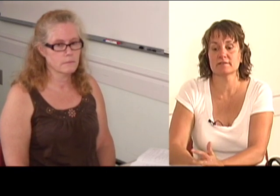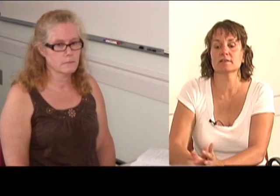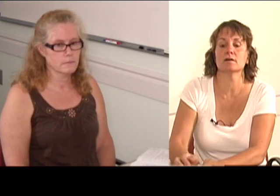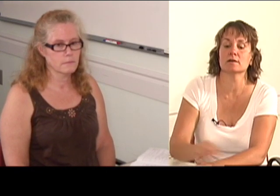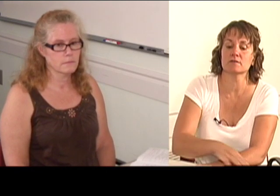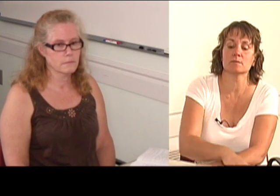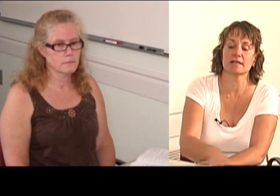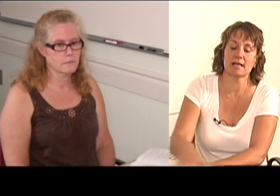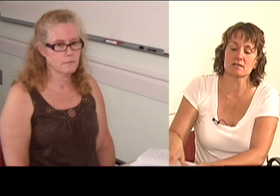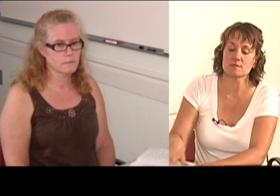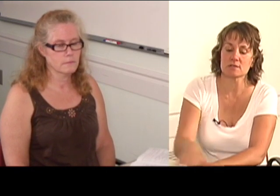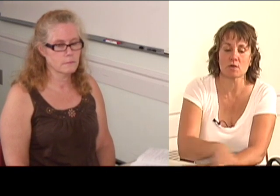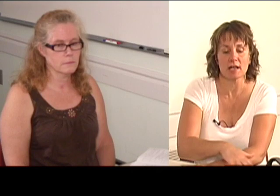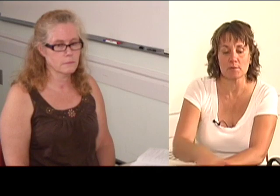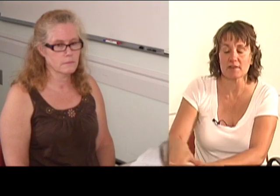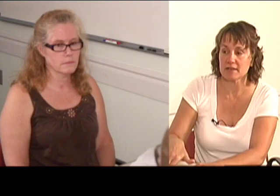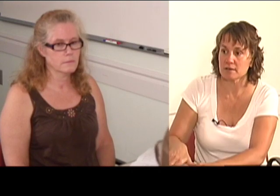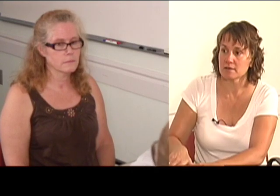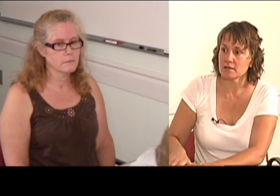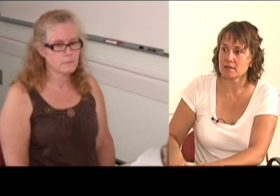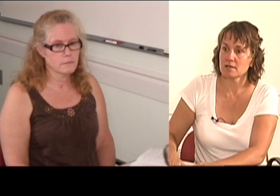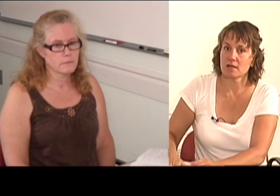Even though everybody else was okay with it.